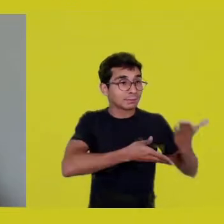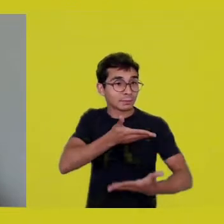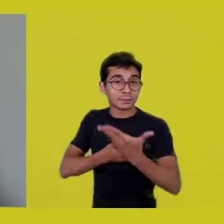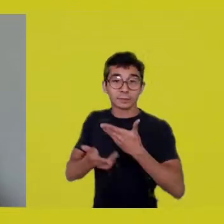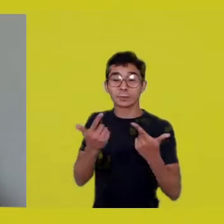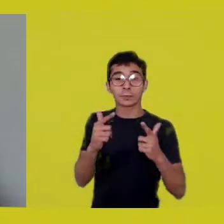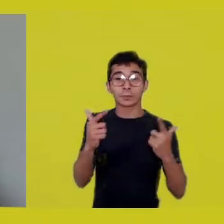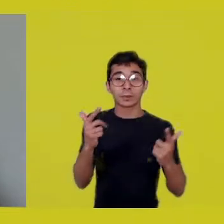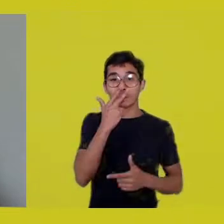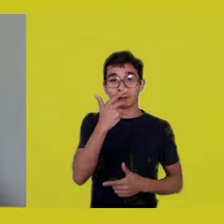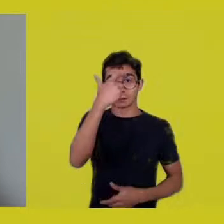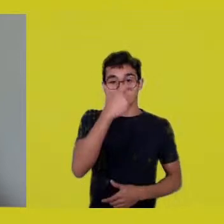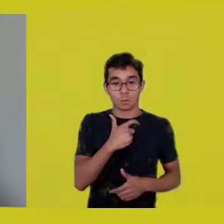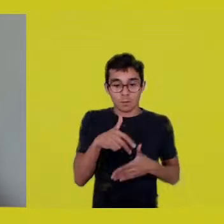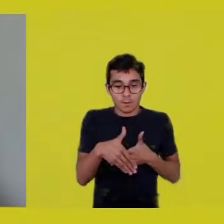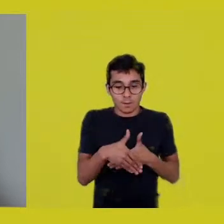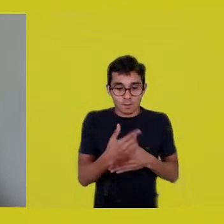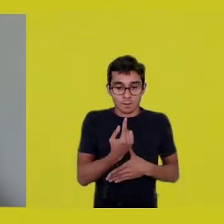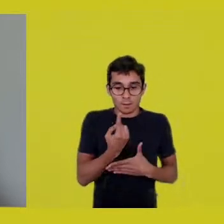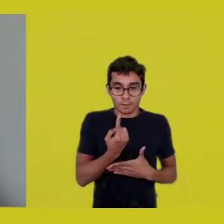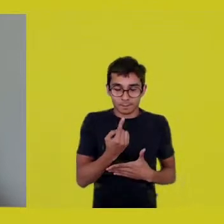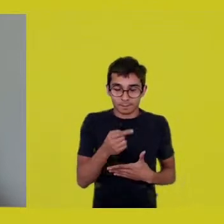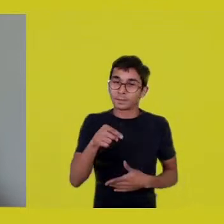That’s a discussion very dear to art,